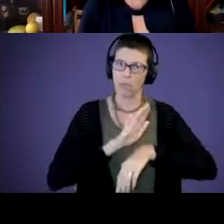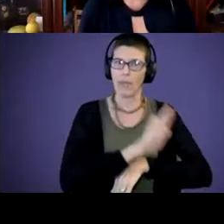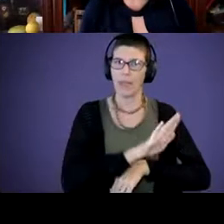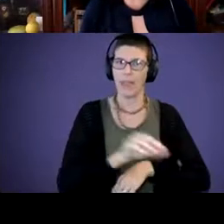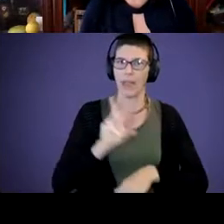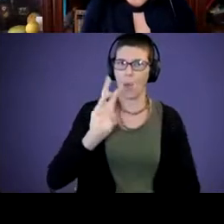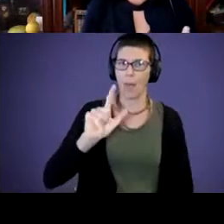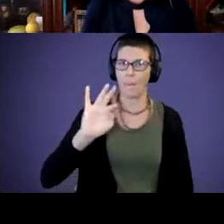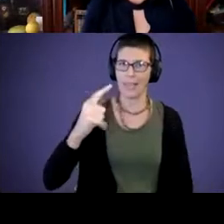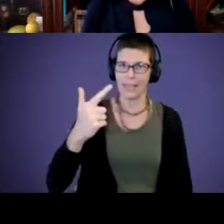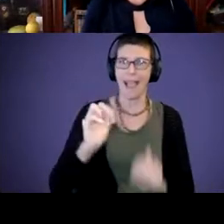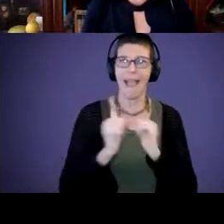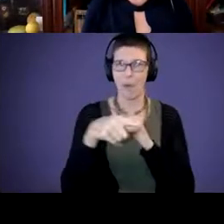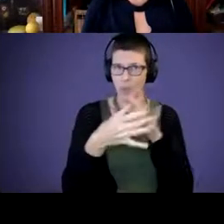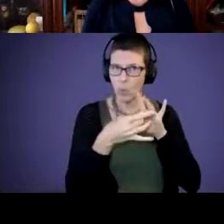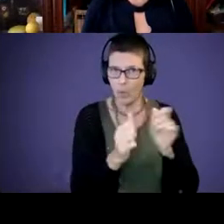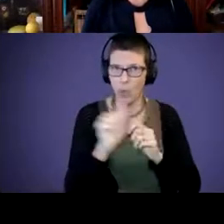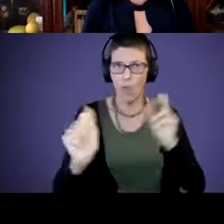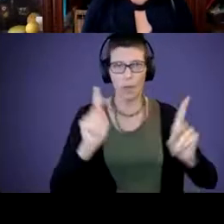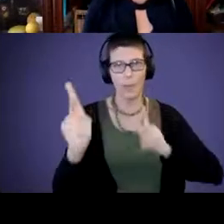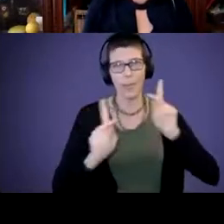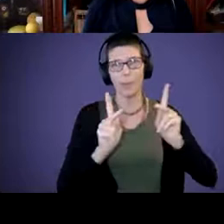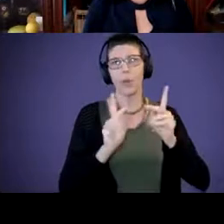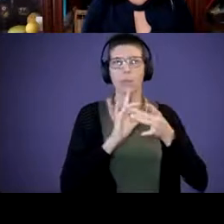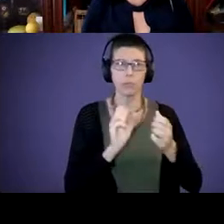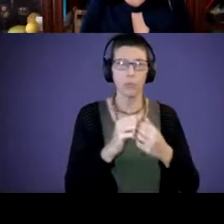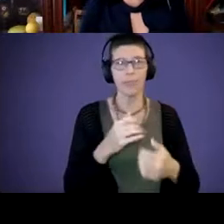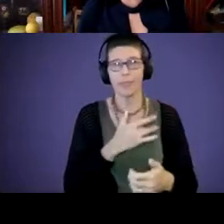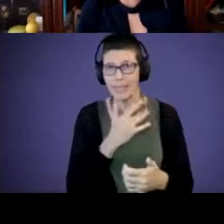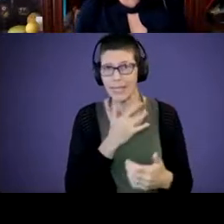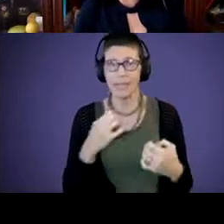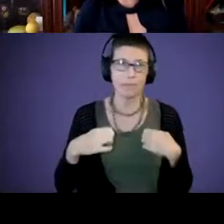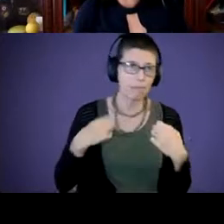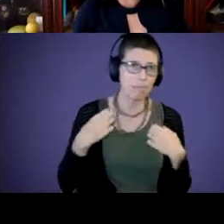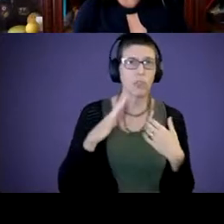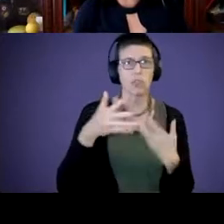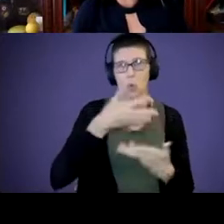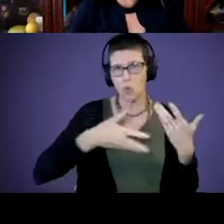how they relate to others emotionally, how they relate to others socially. Socially. Excuse me.